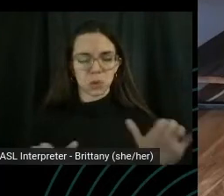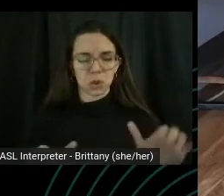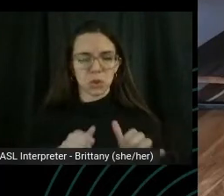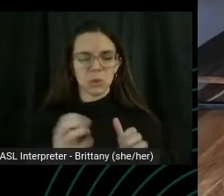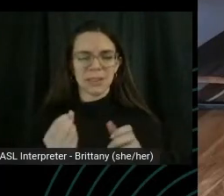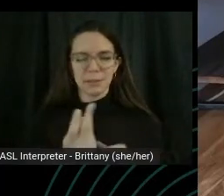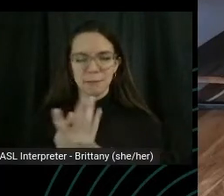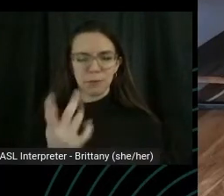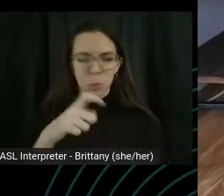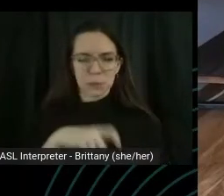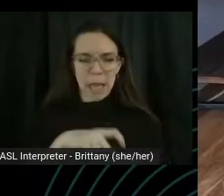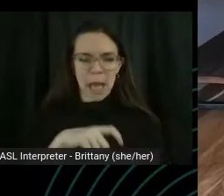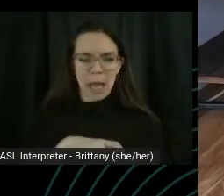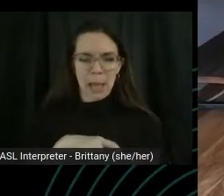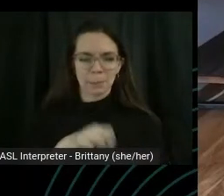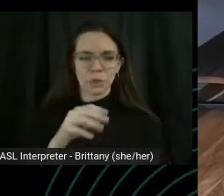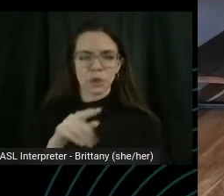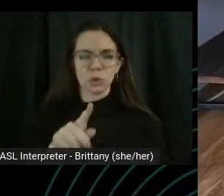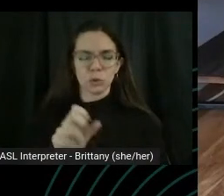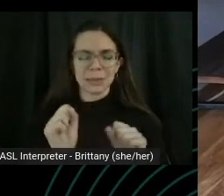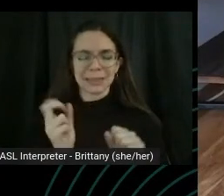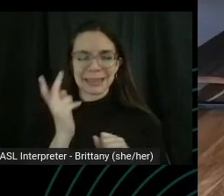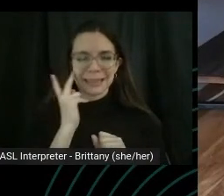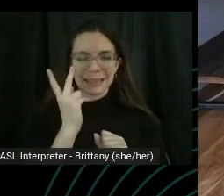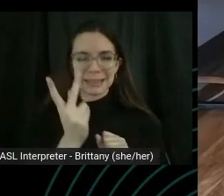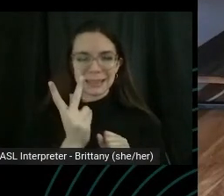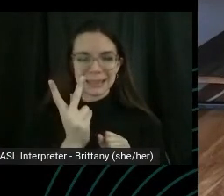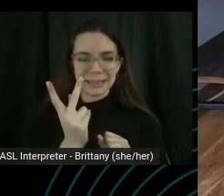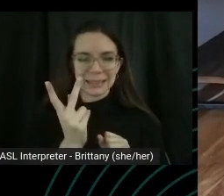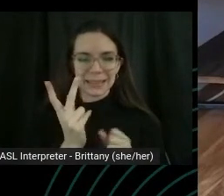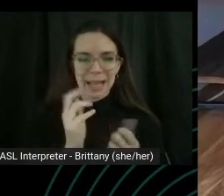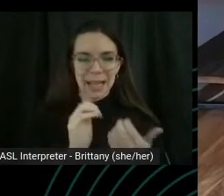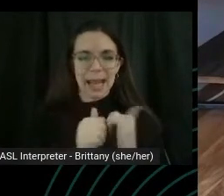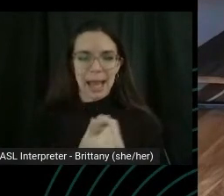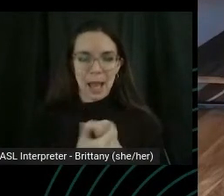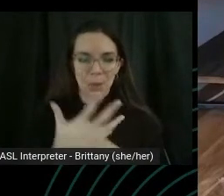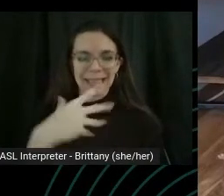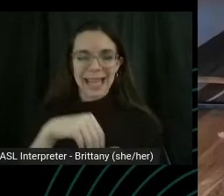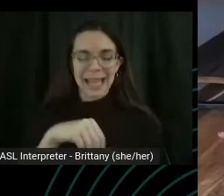Just so you can really see. How it engages your back?